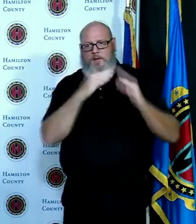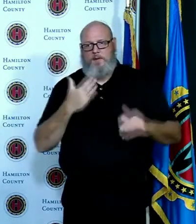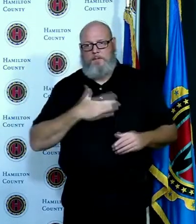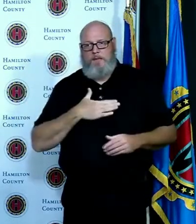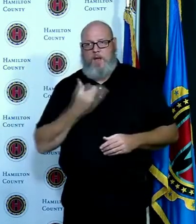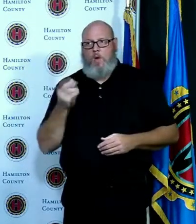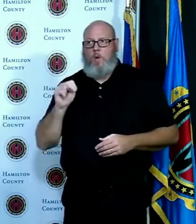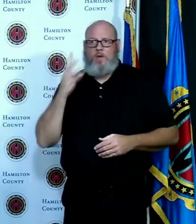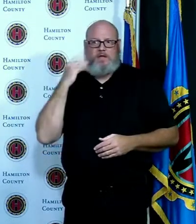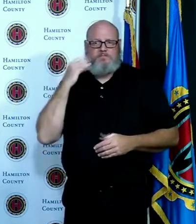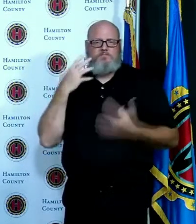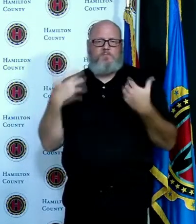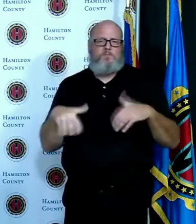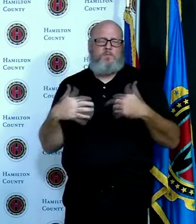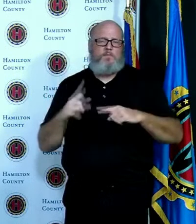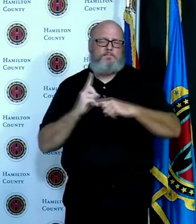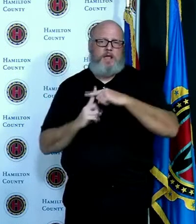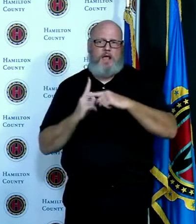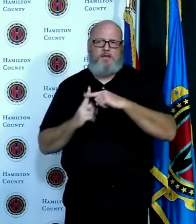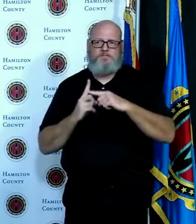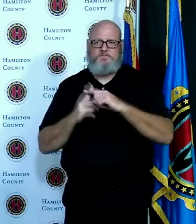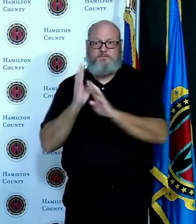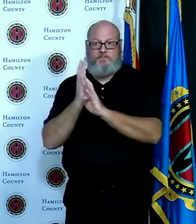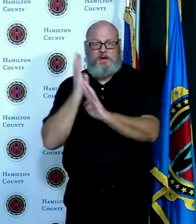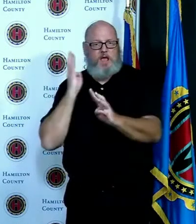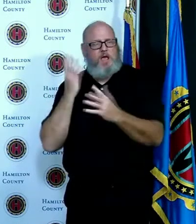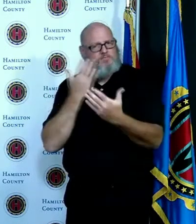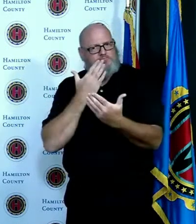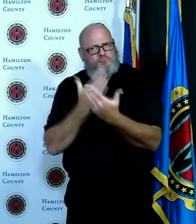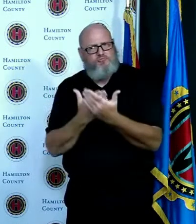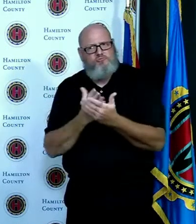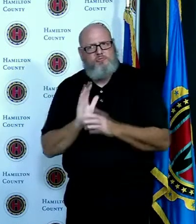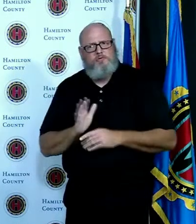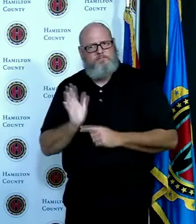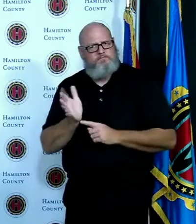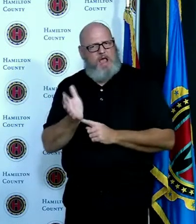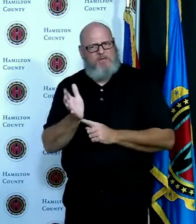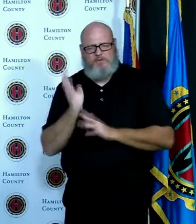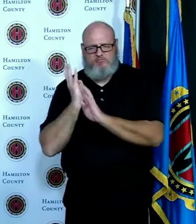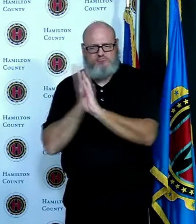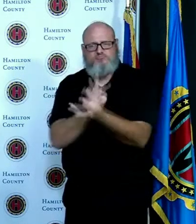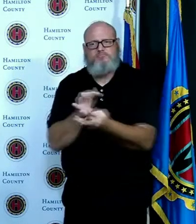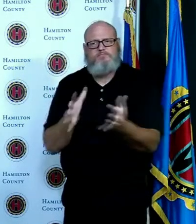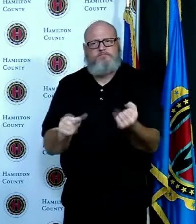outside for five minutes got into the building took another five minutes to get in the queue